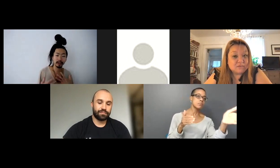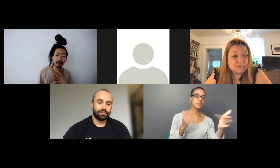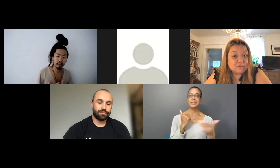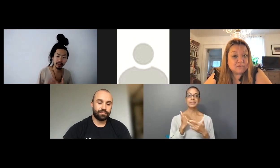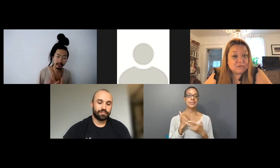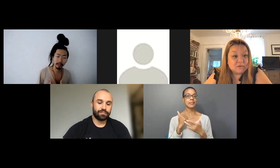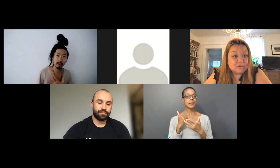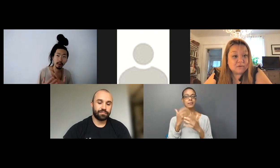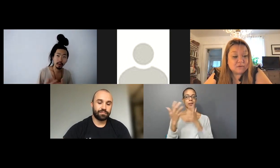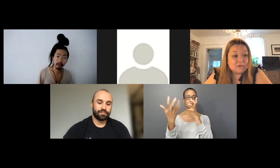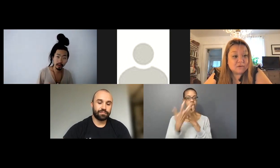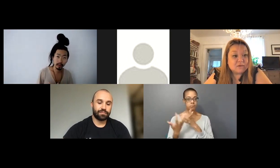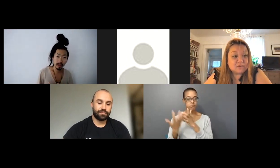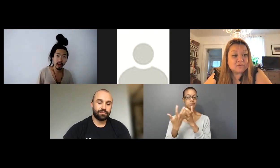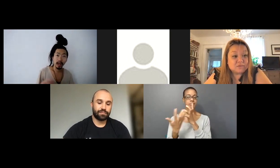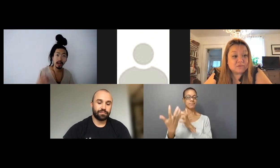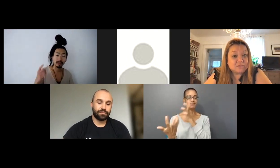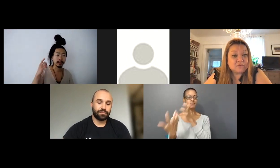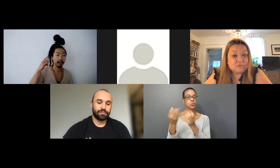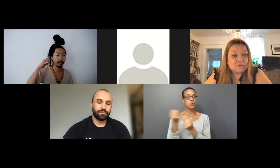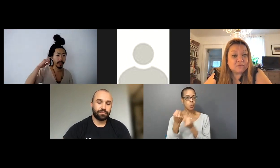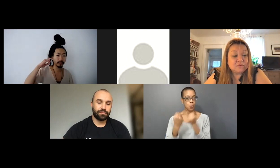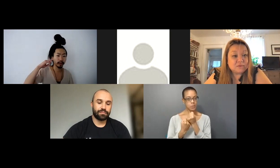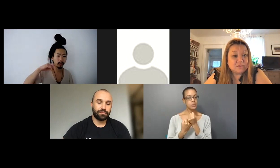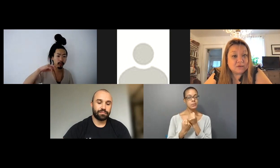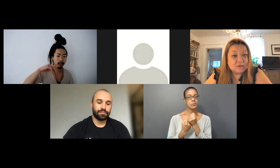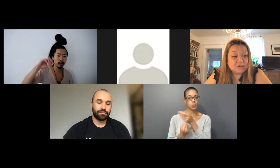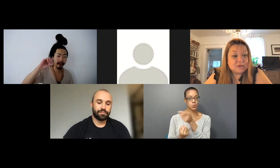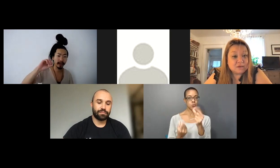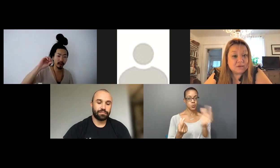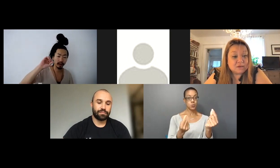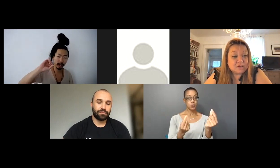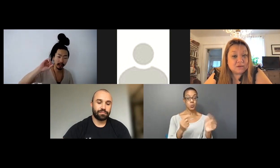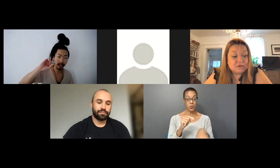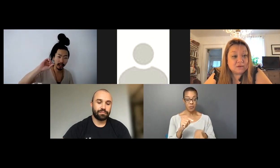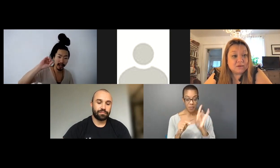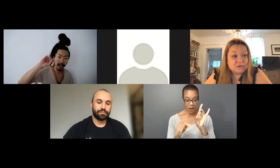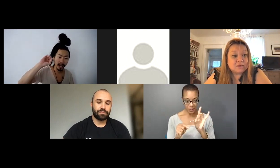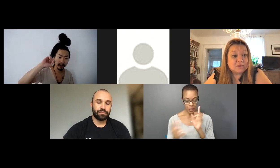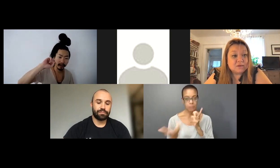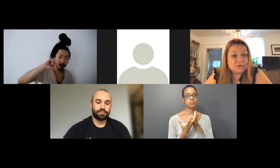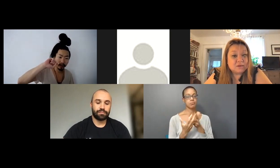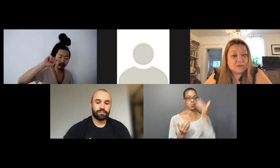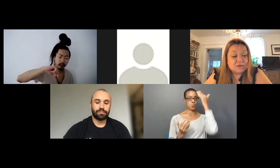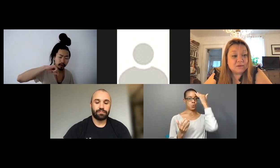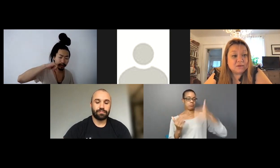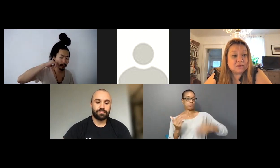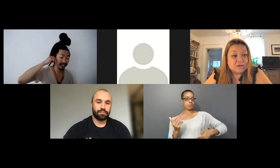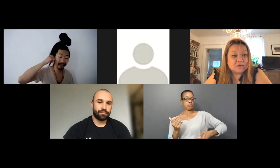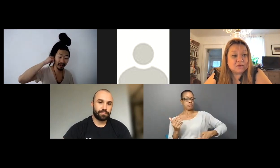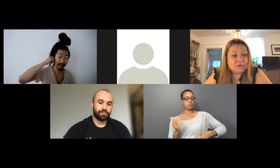and support what we do and so when you find that you click - Marjorie you say something